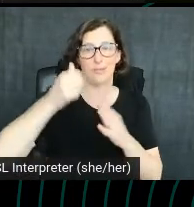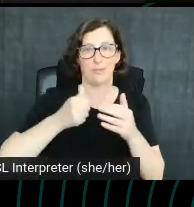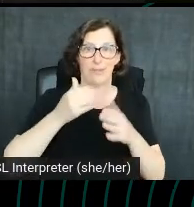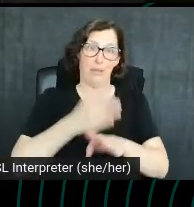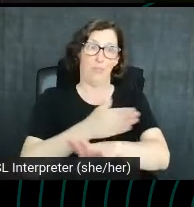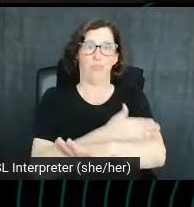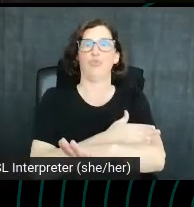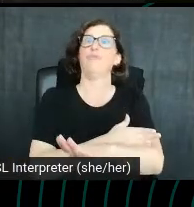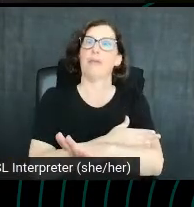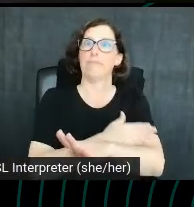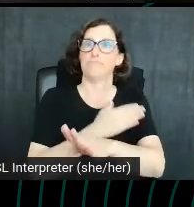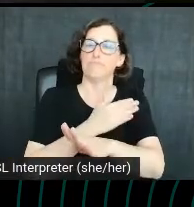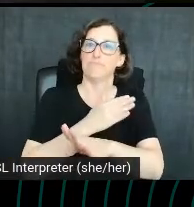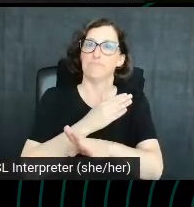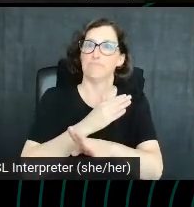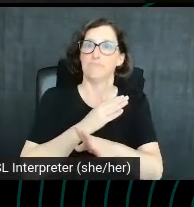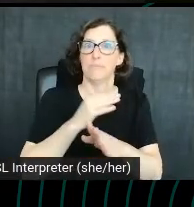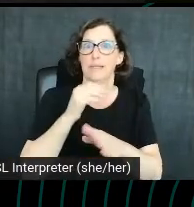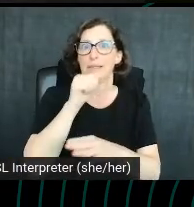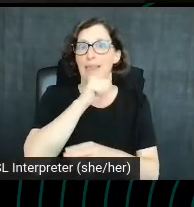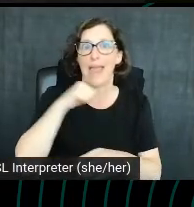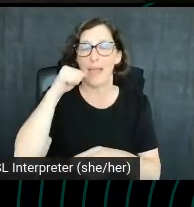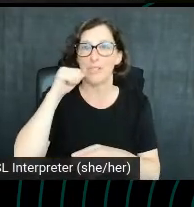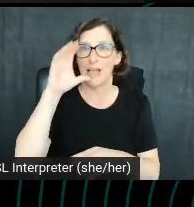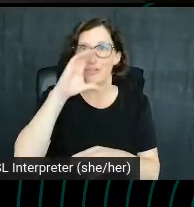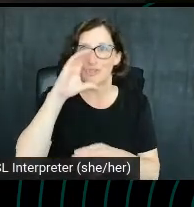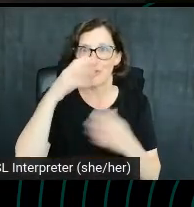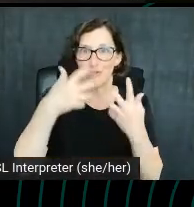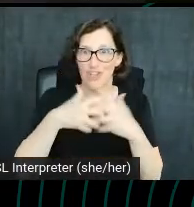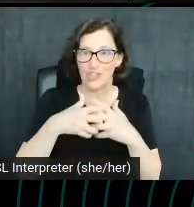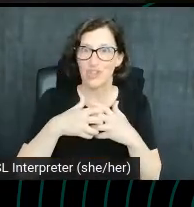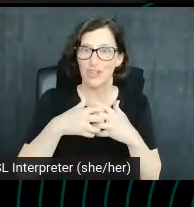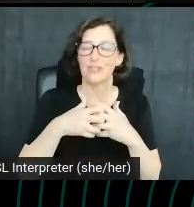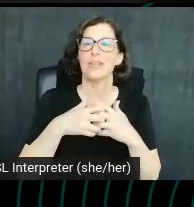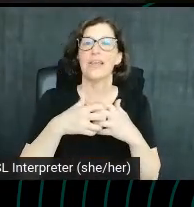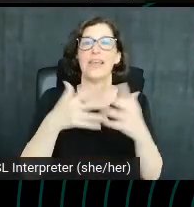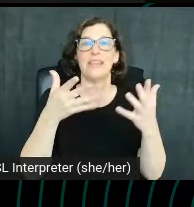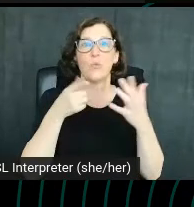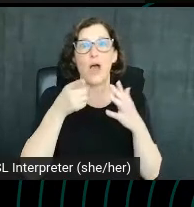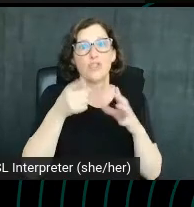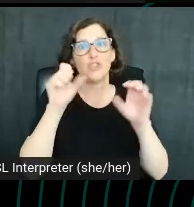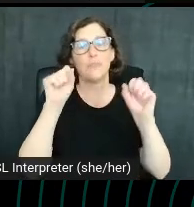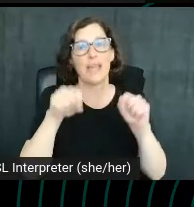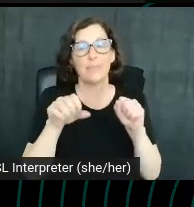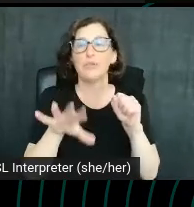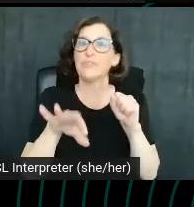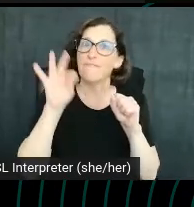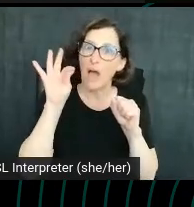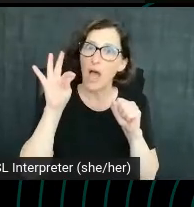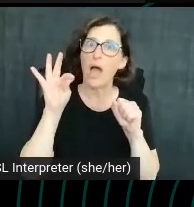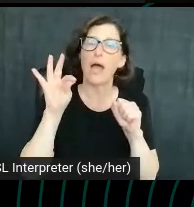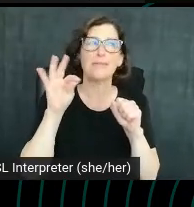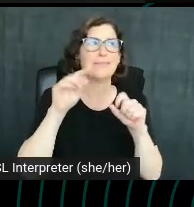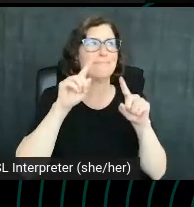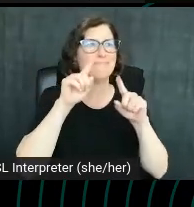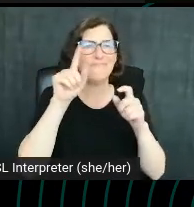The Amazon search engine is central to their business model, you know. They want you to be able to find very specific items.